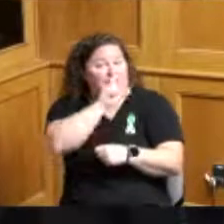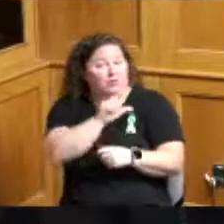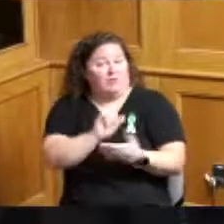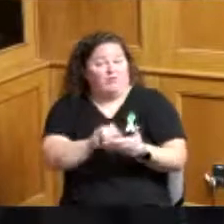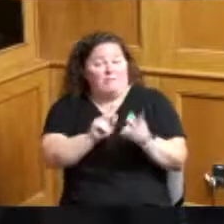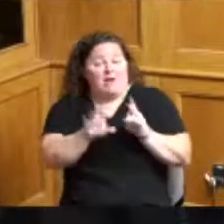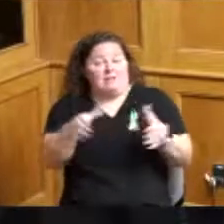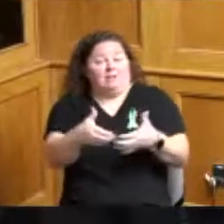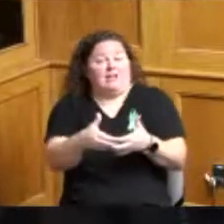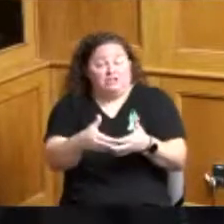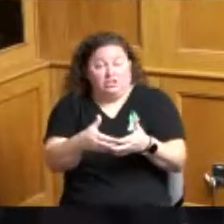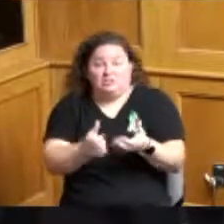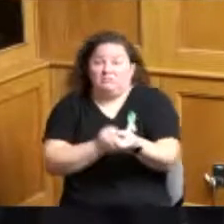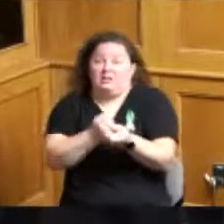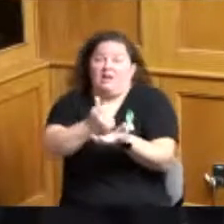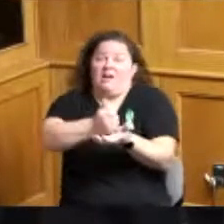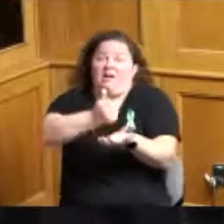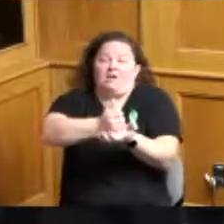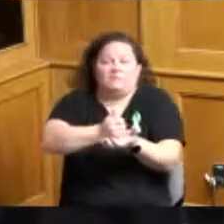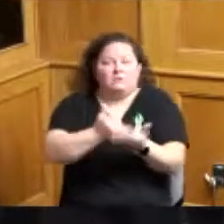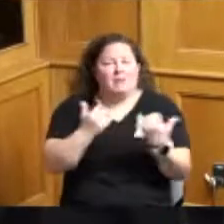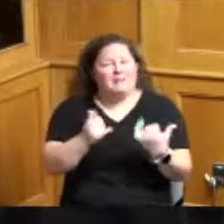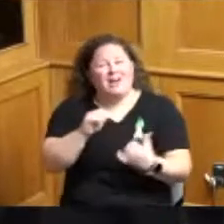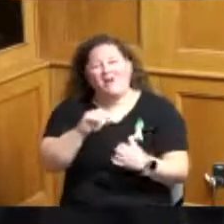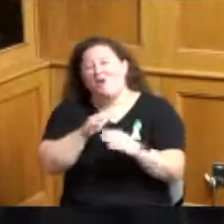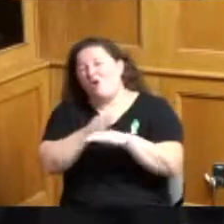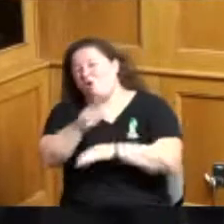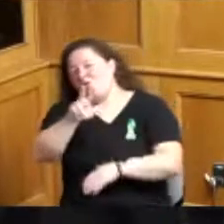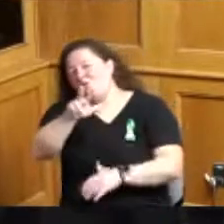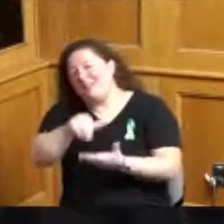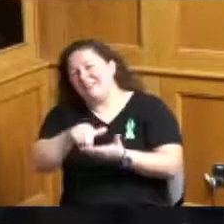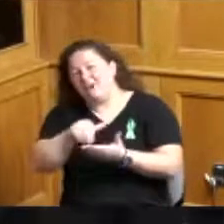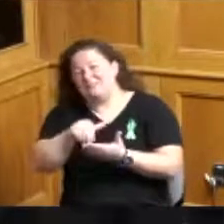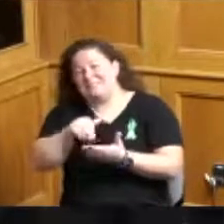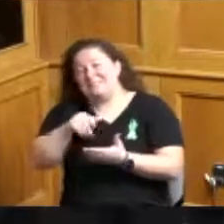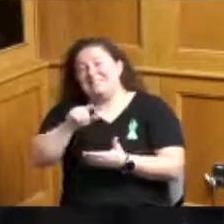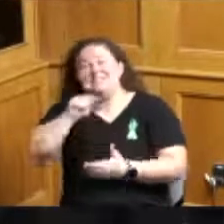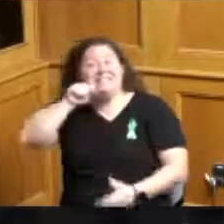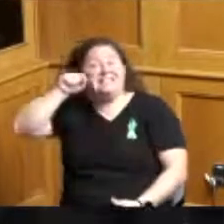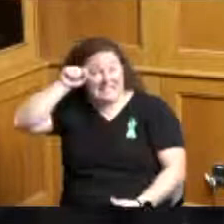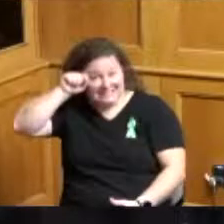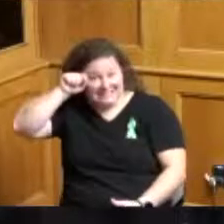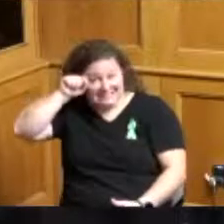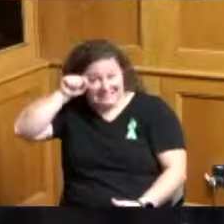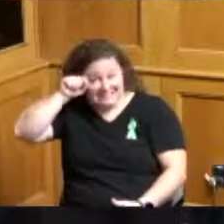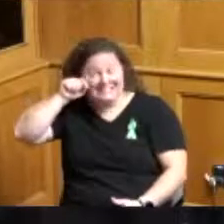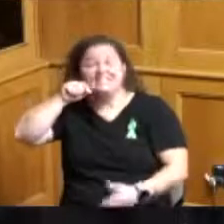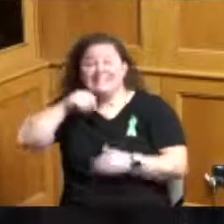right now more than three thousand teen parents in your three thousand teams in your county are